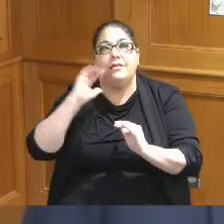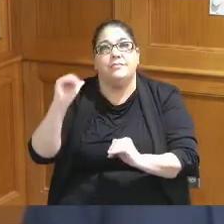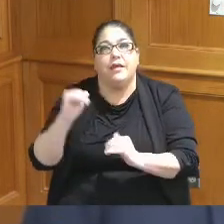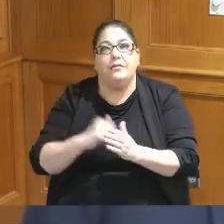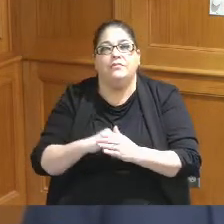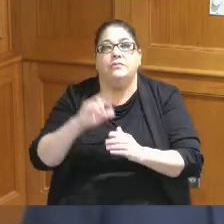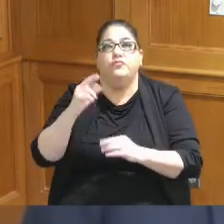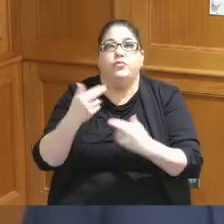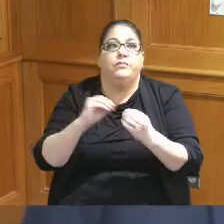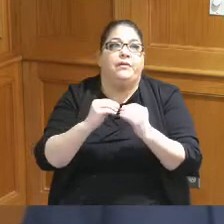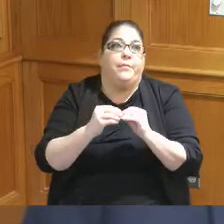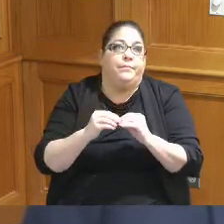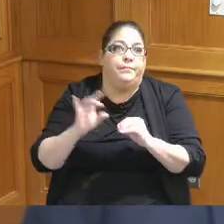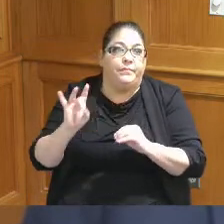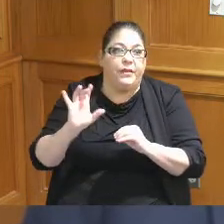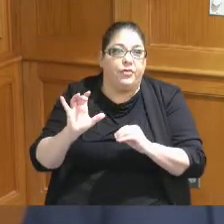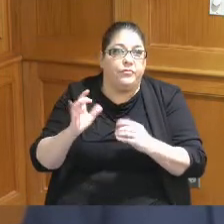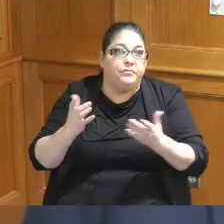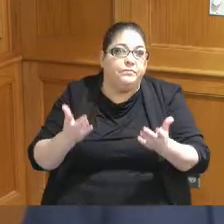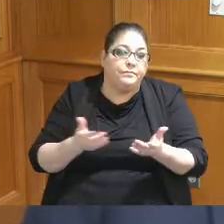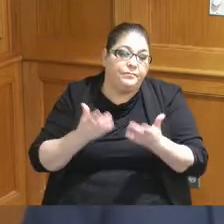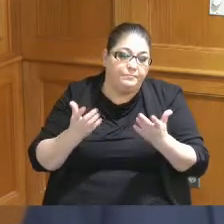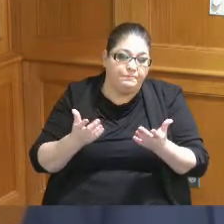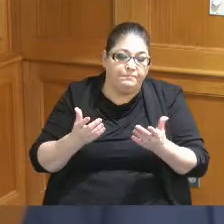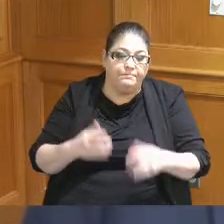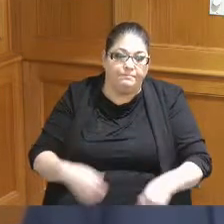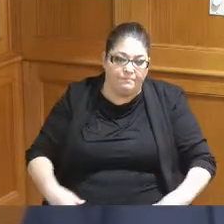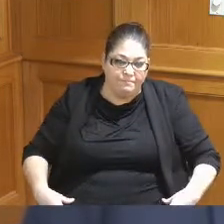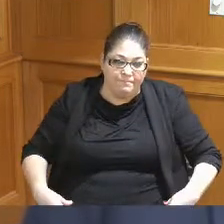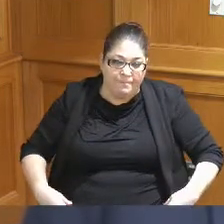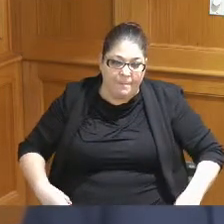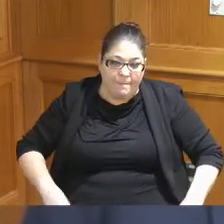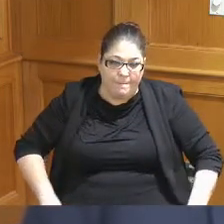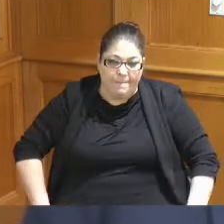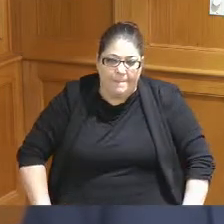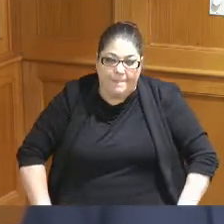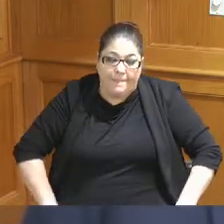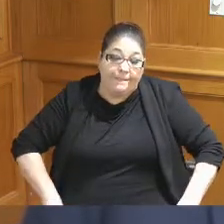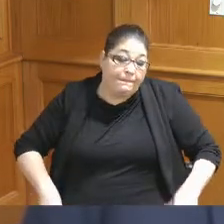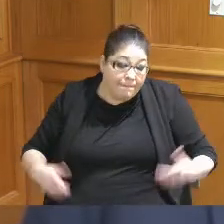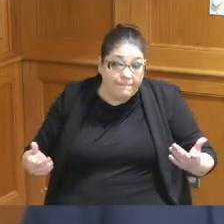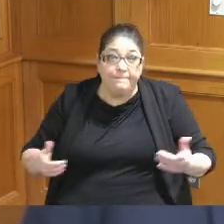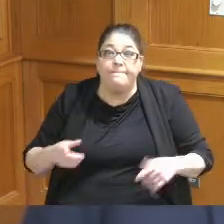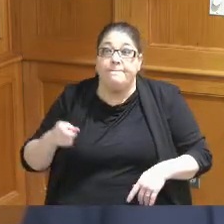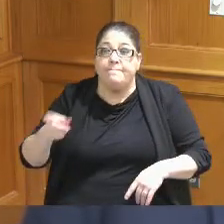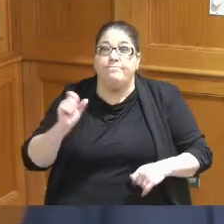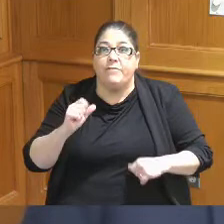room numbers are you know the room the what they can accommodate is really the big big deal and